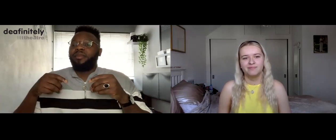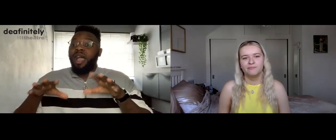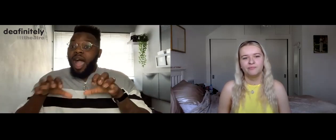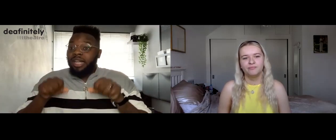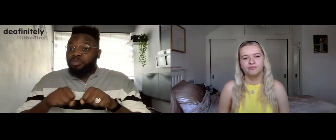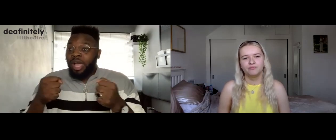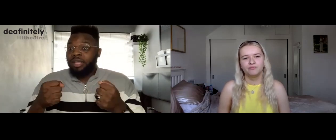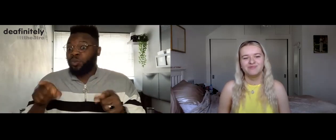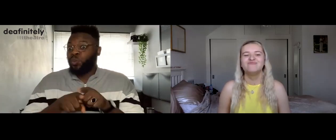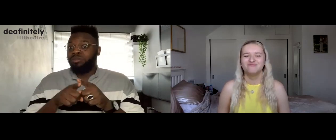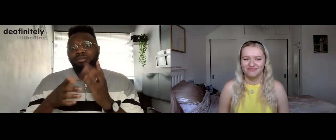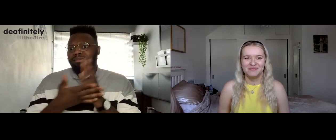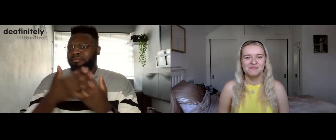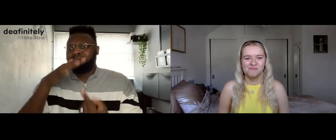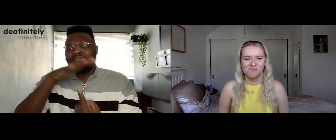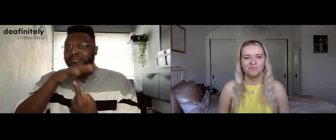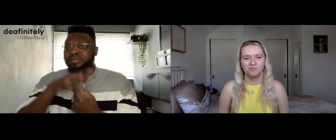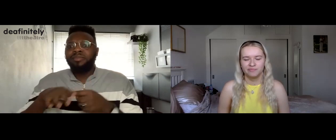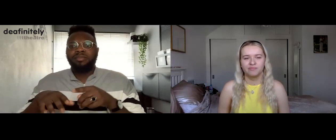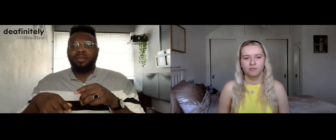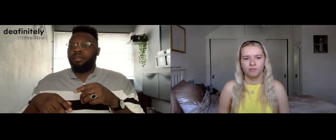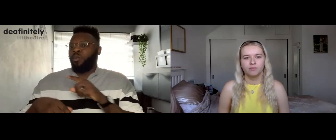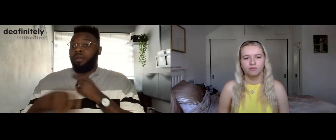There will be an Ice-breaker too! It's really important because